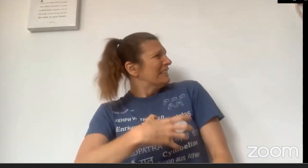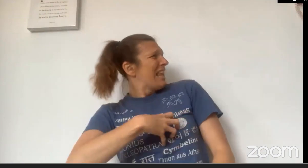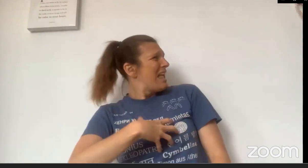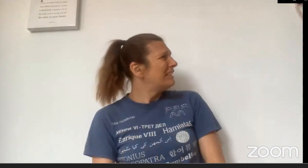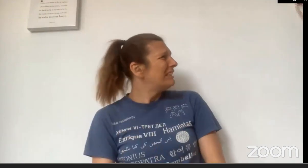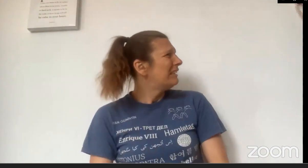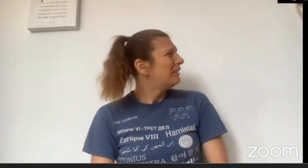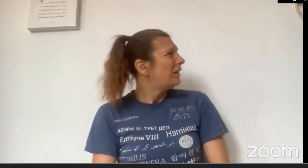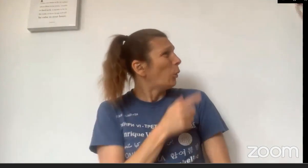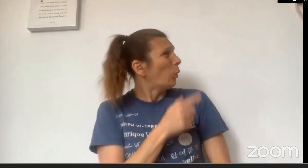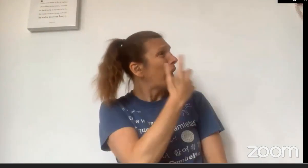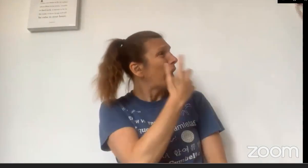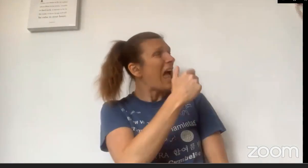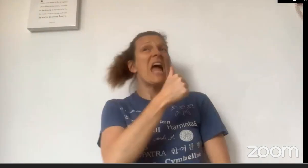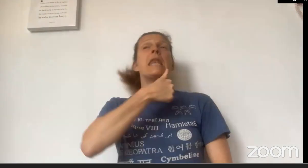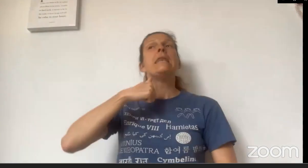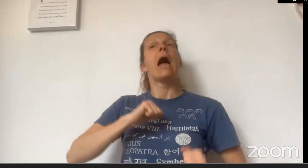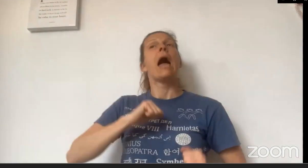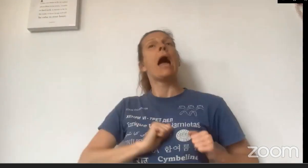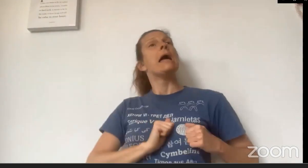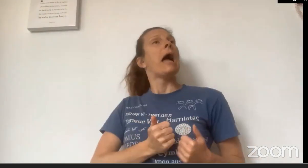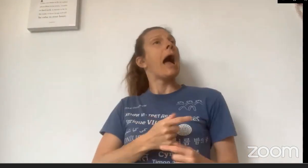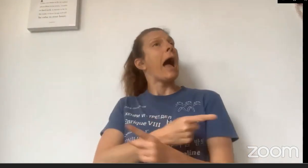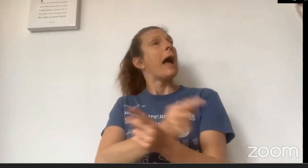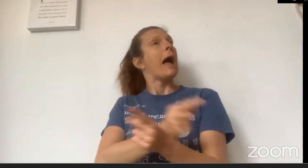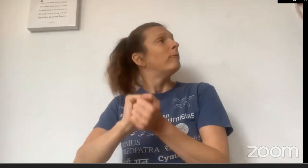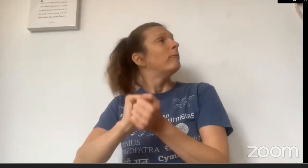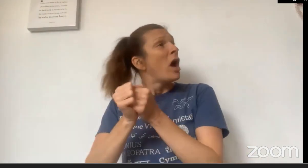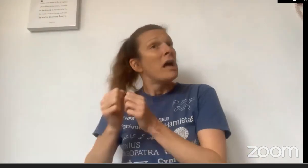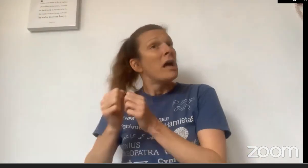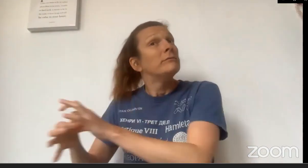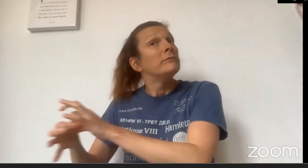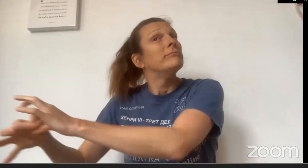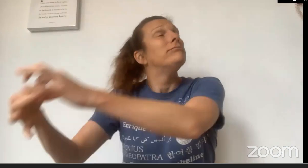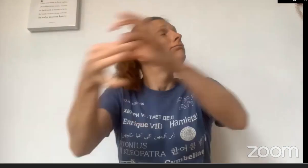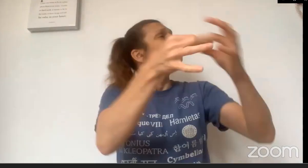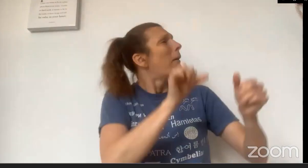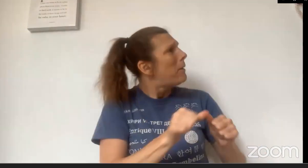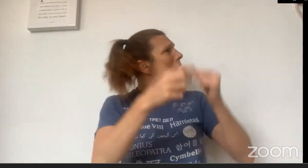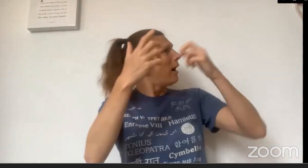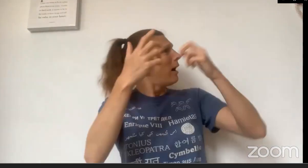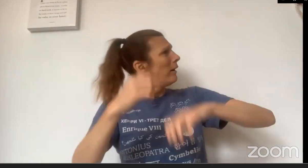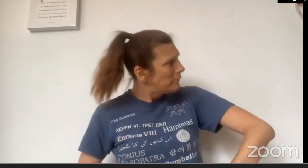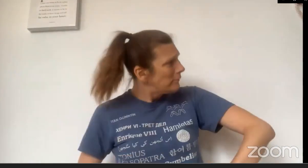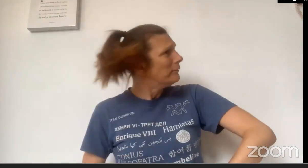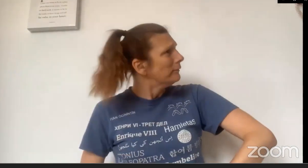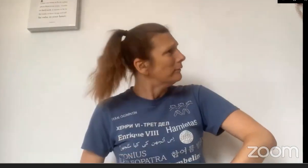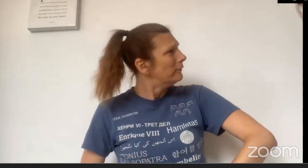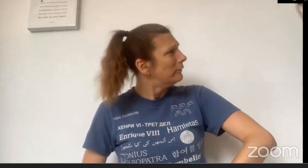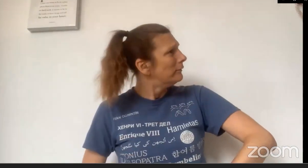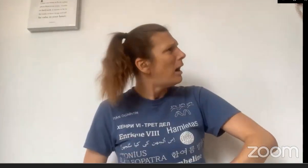"Wolf, you do not need to scare everyone. You can be nice! You can have friends!"